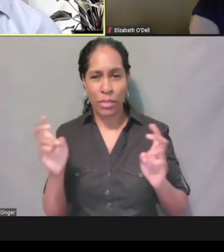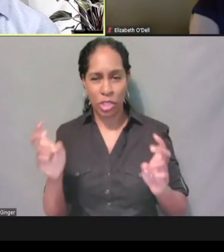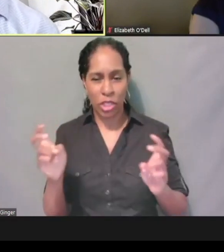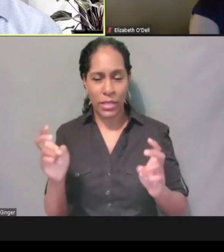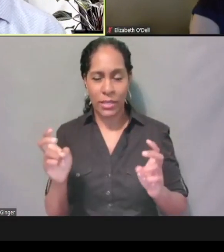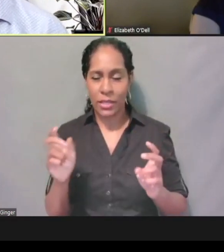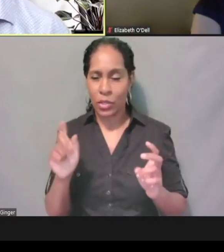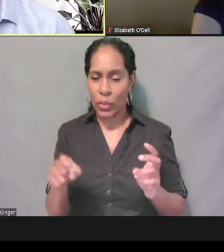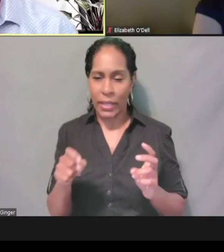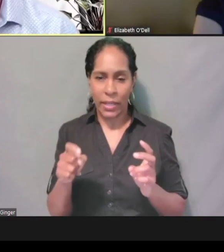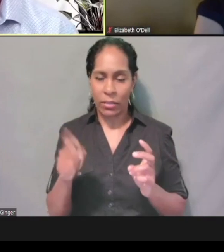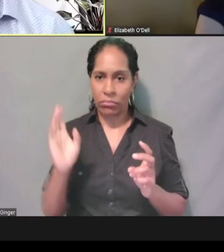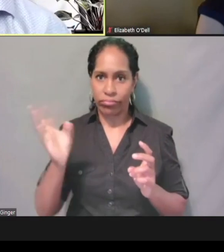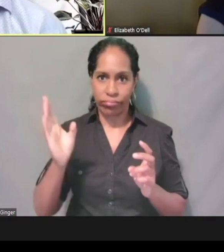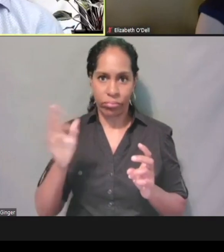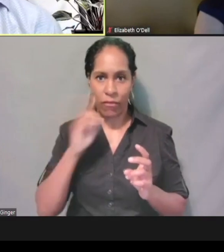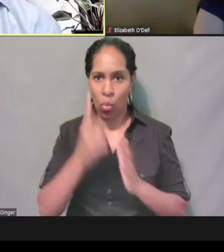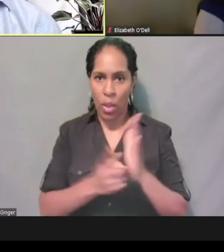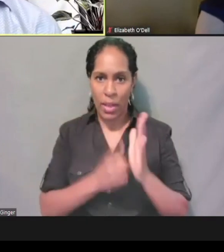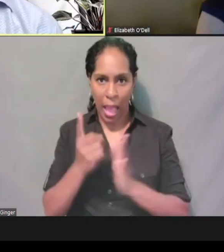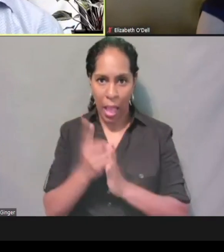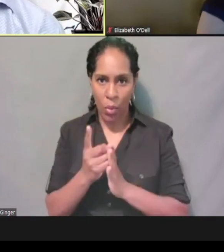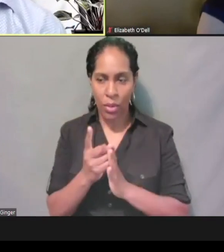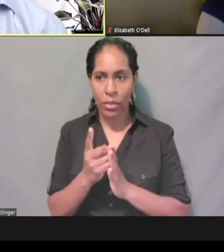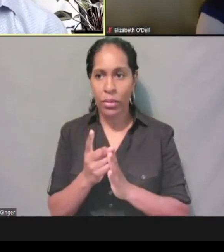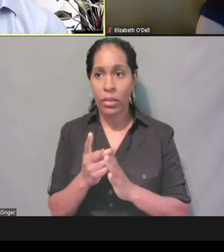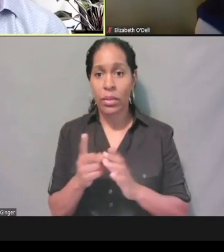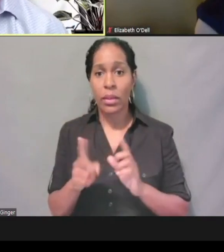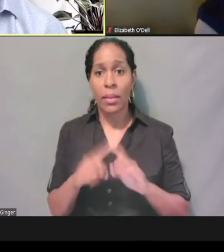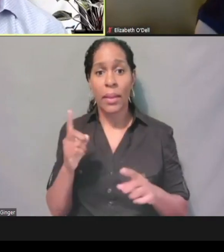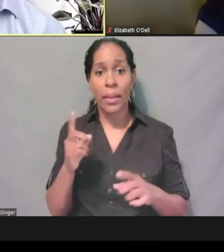But briefly, what we want to have happen,